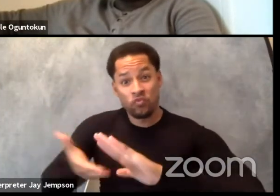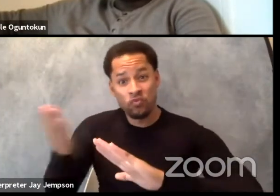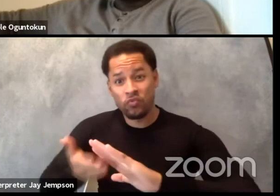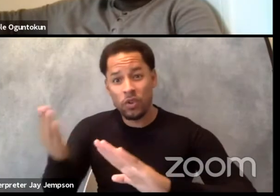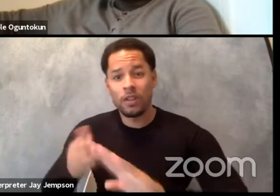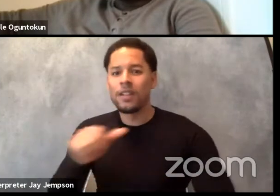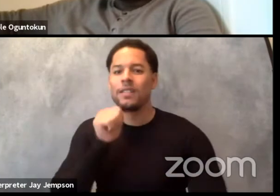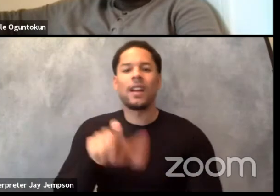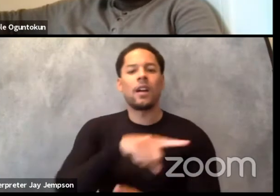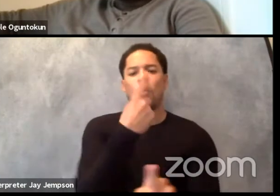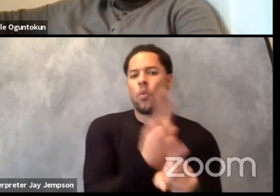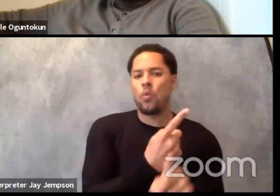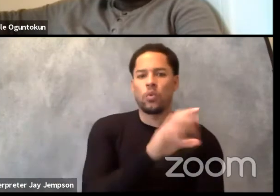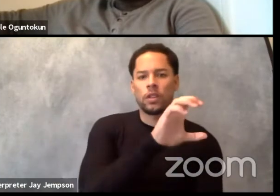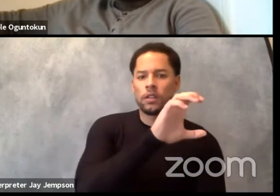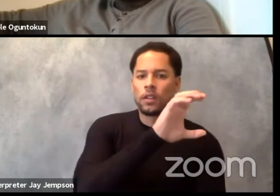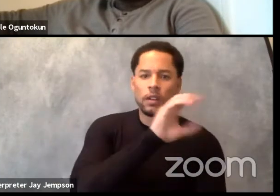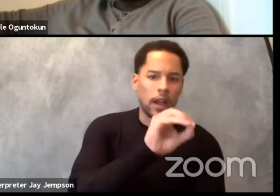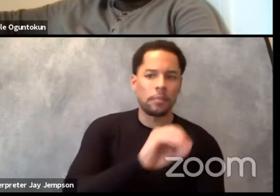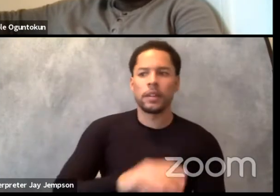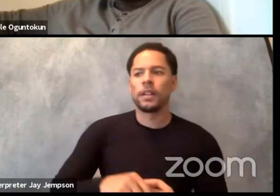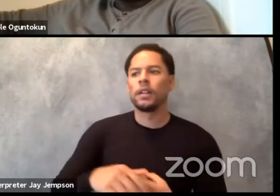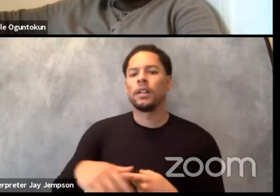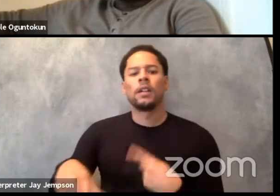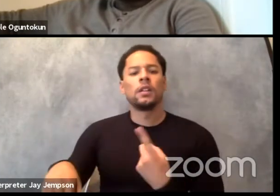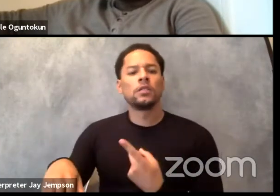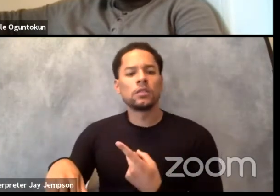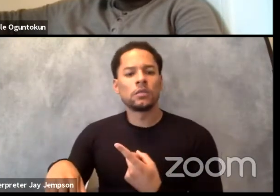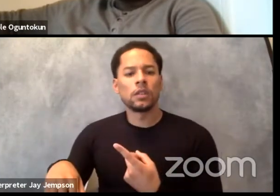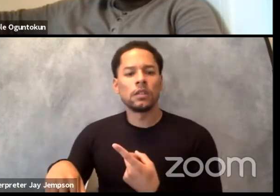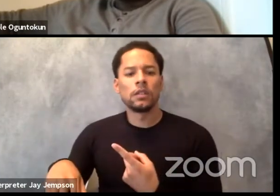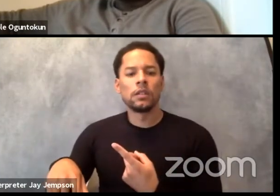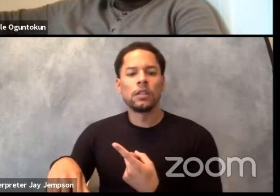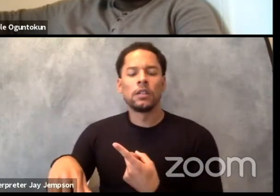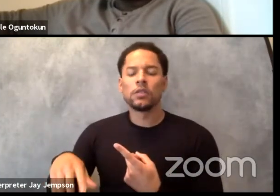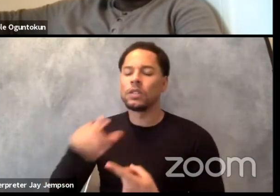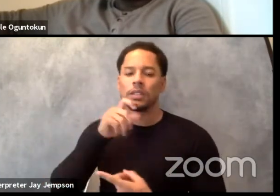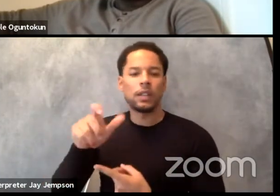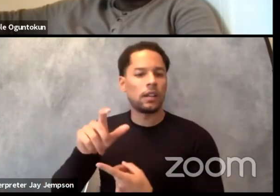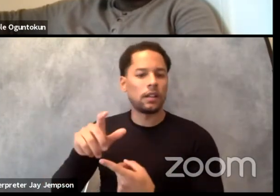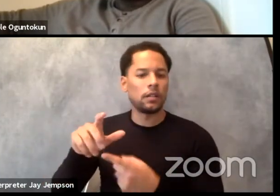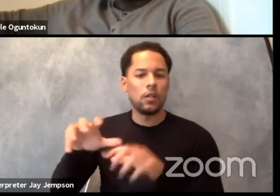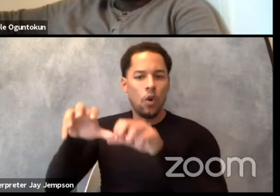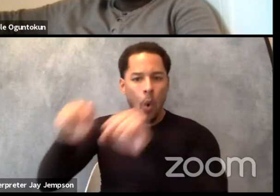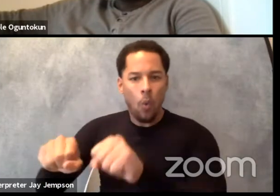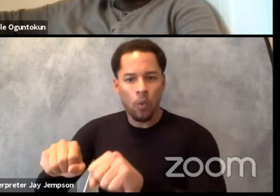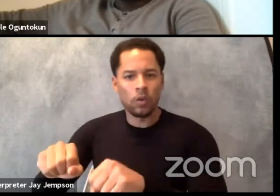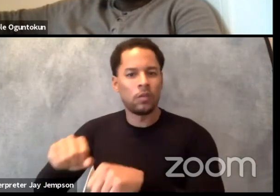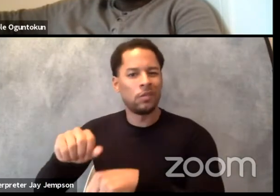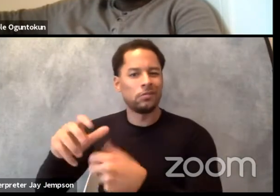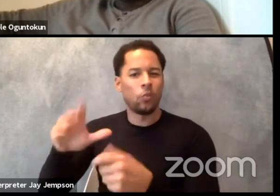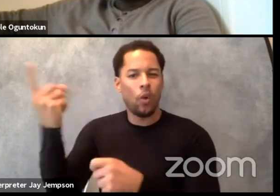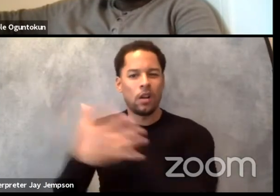spread around the world. It's denationalized so it doesn't belong to a country or another. And there's already African artists